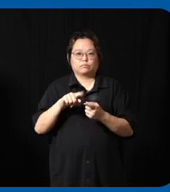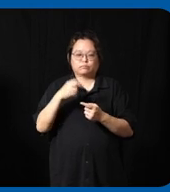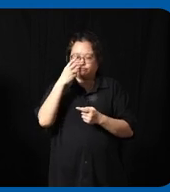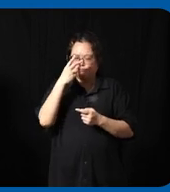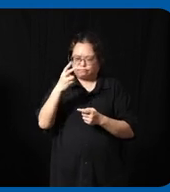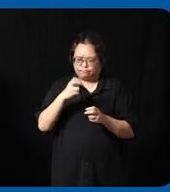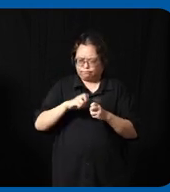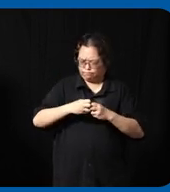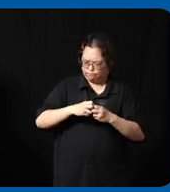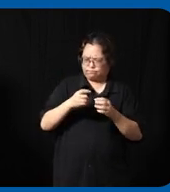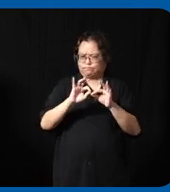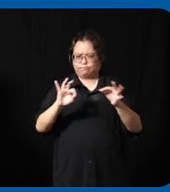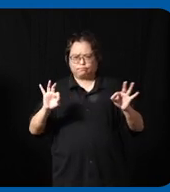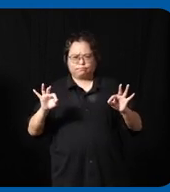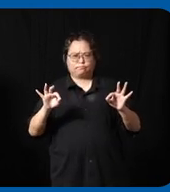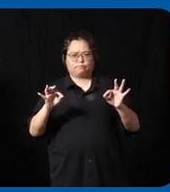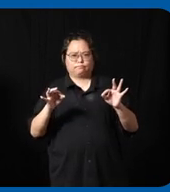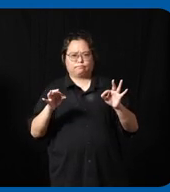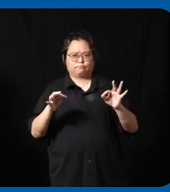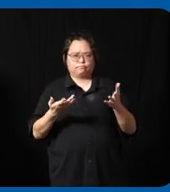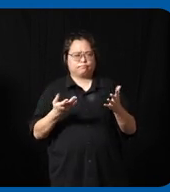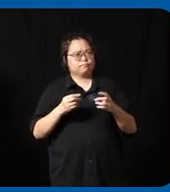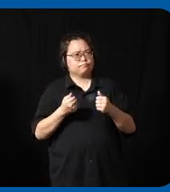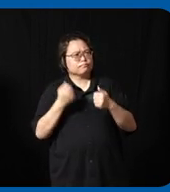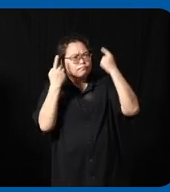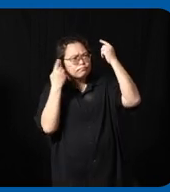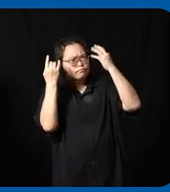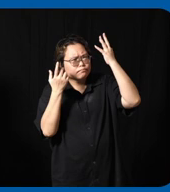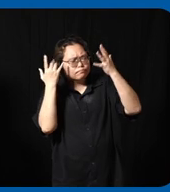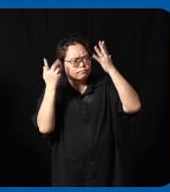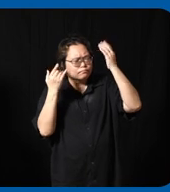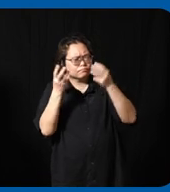there's a lot of considerations to be made do we use mainstream technology that's affordable and